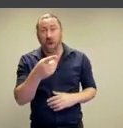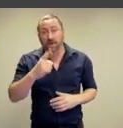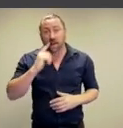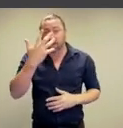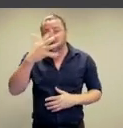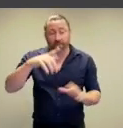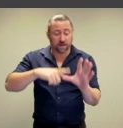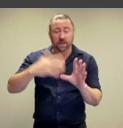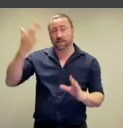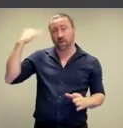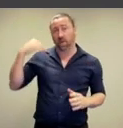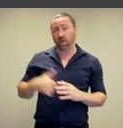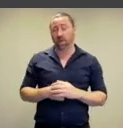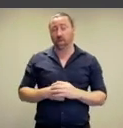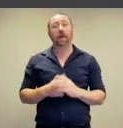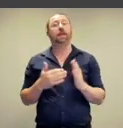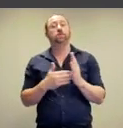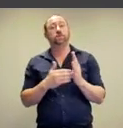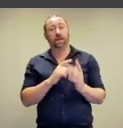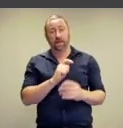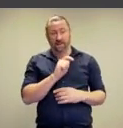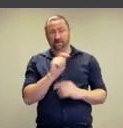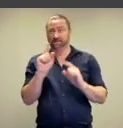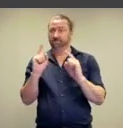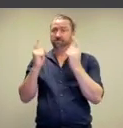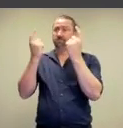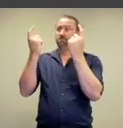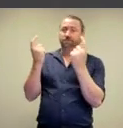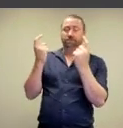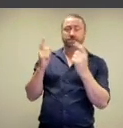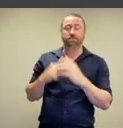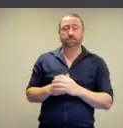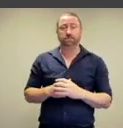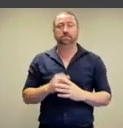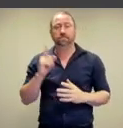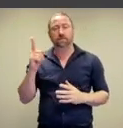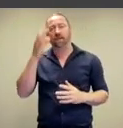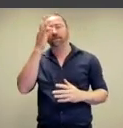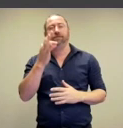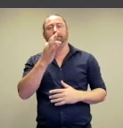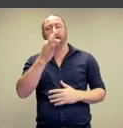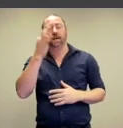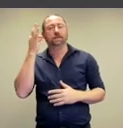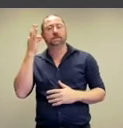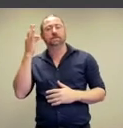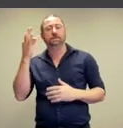But that was 150 years ago and today